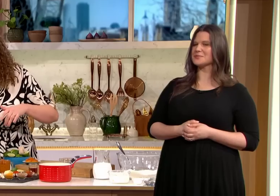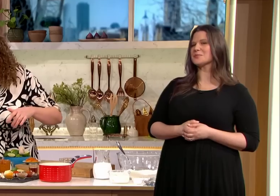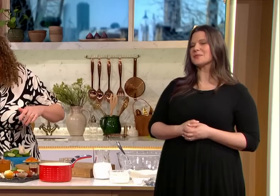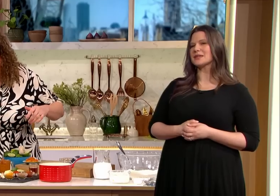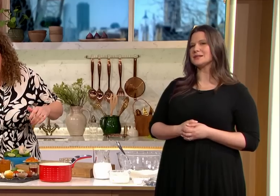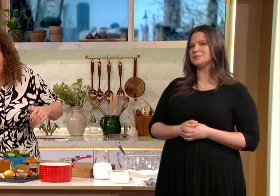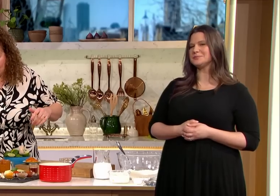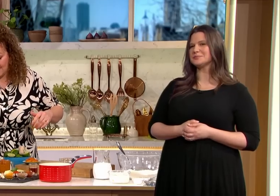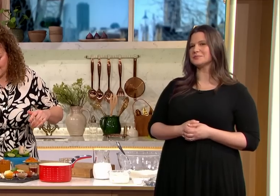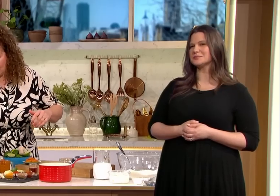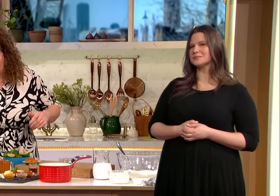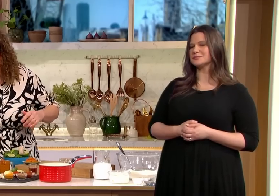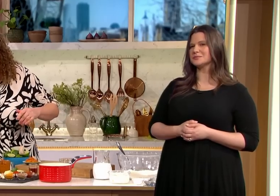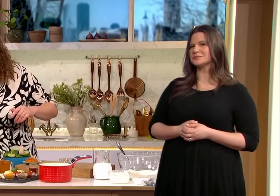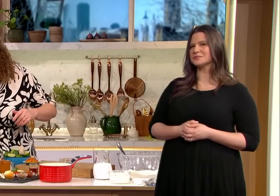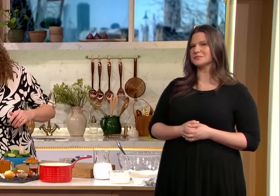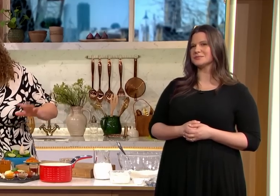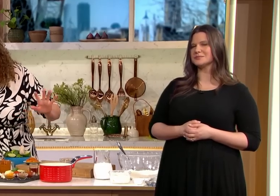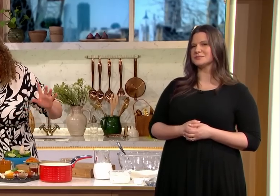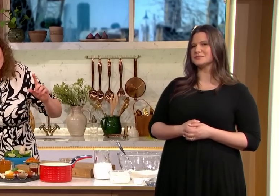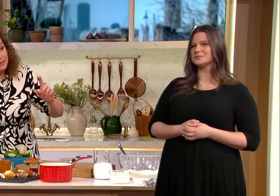just make sure they're well coated well mixed in